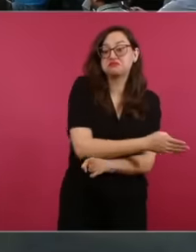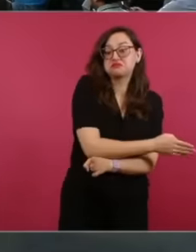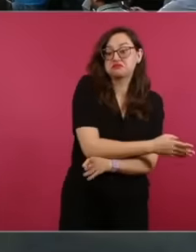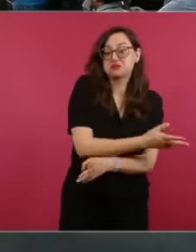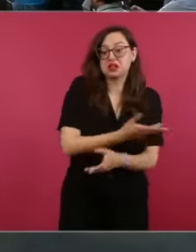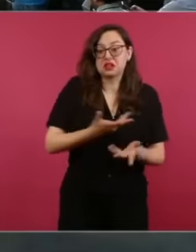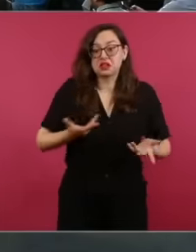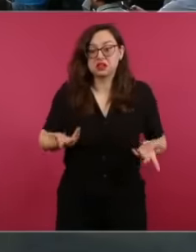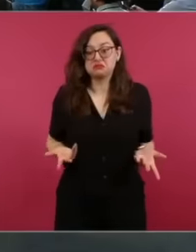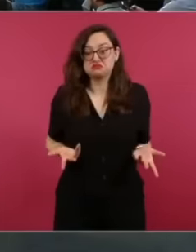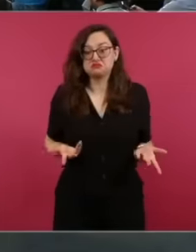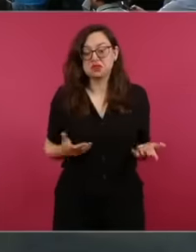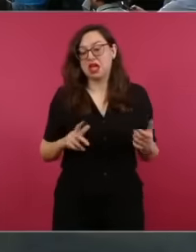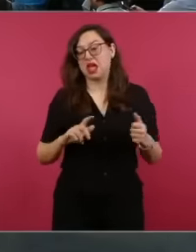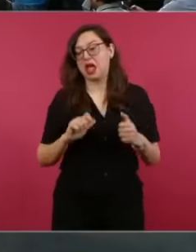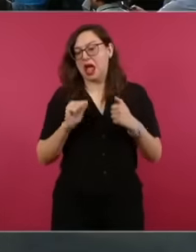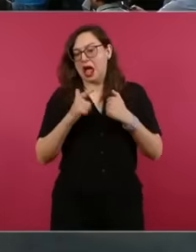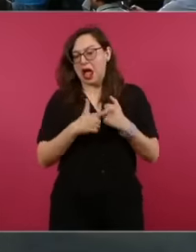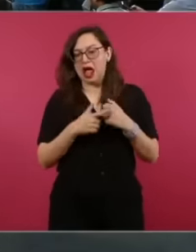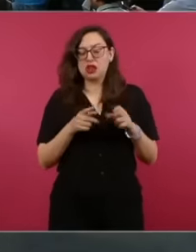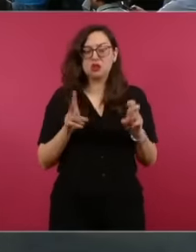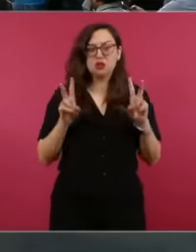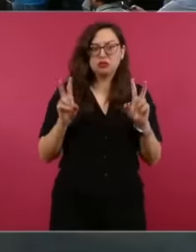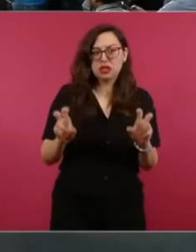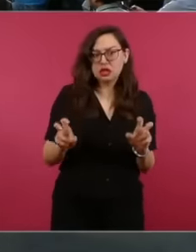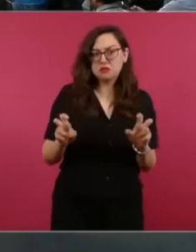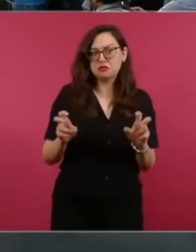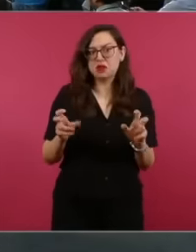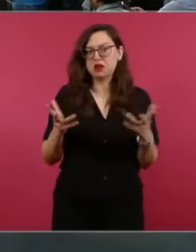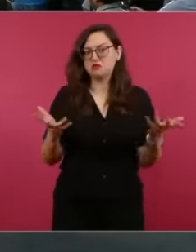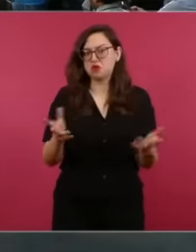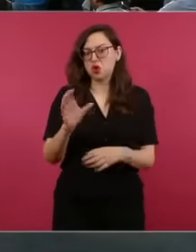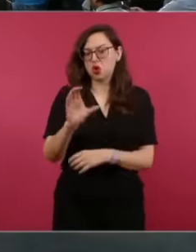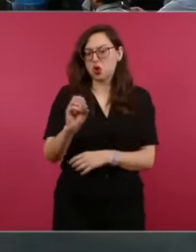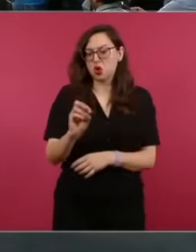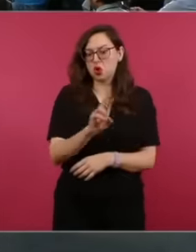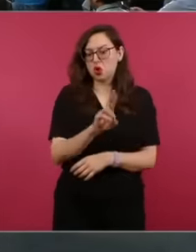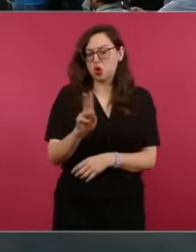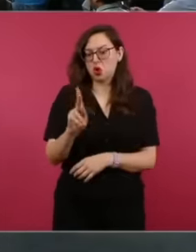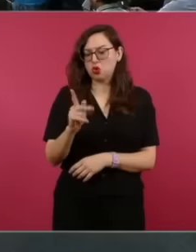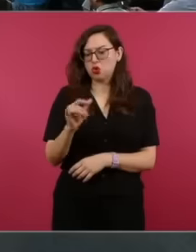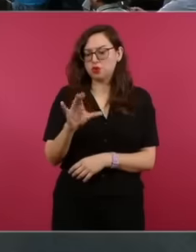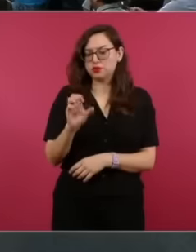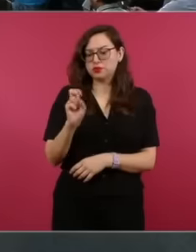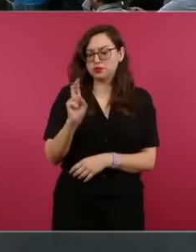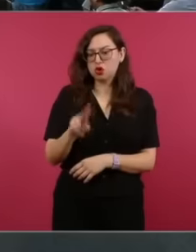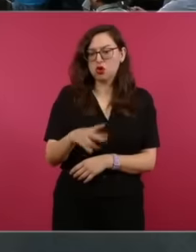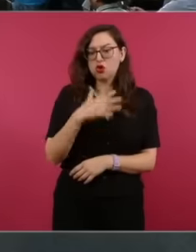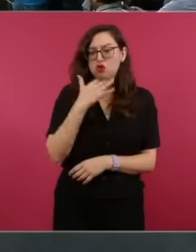even mentioned. It was